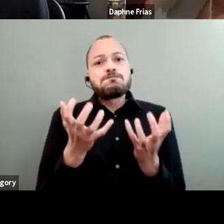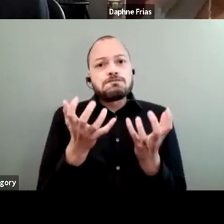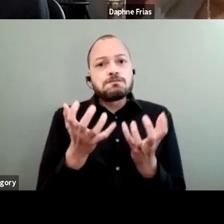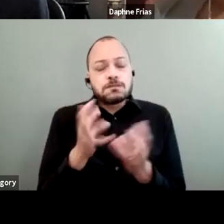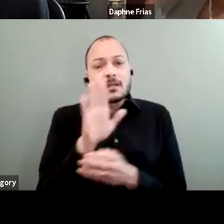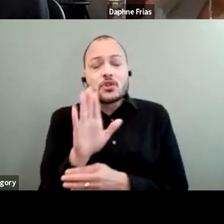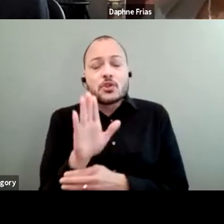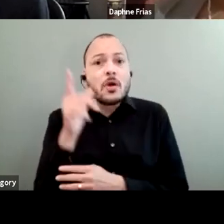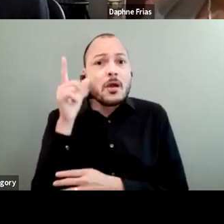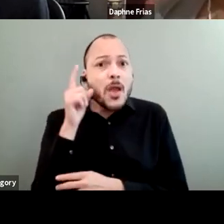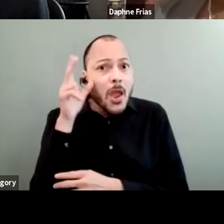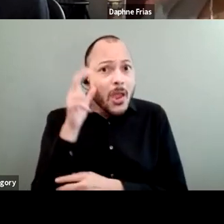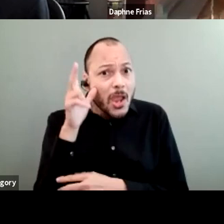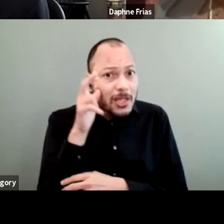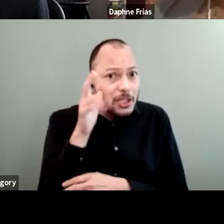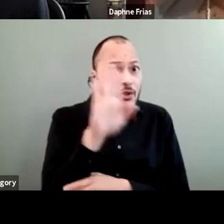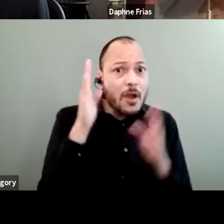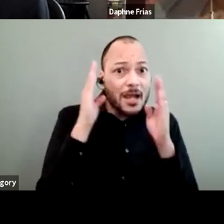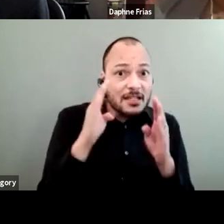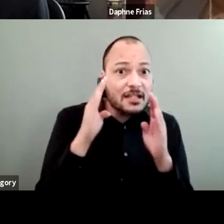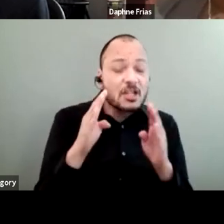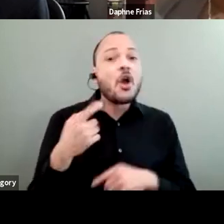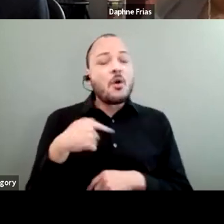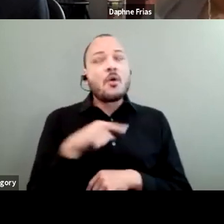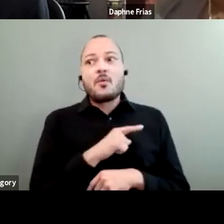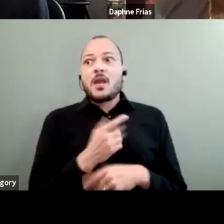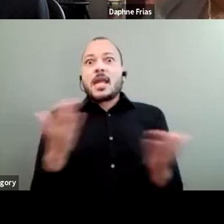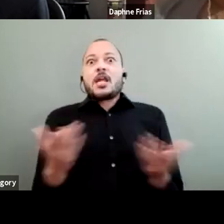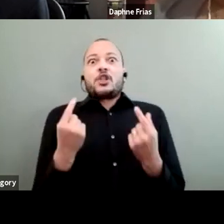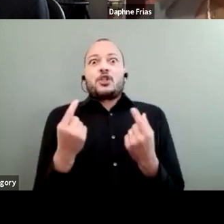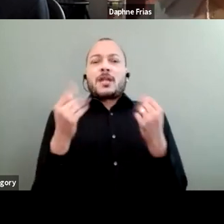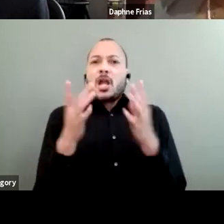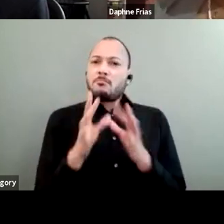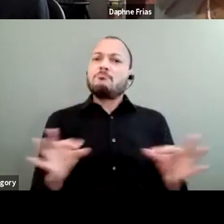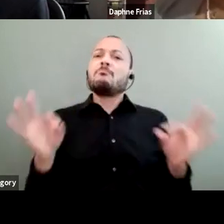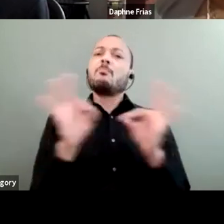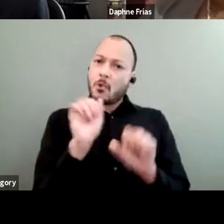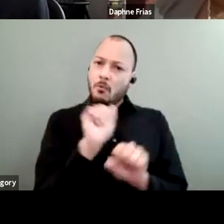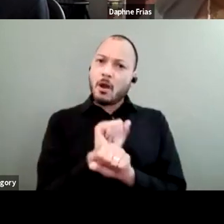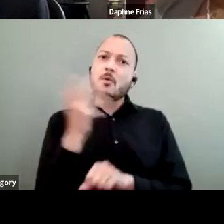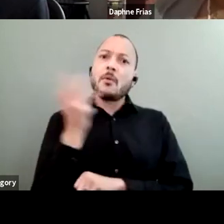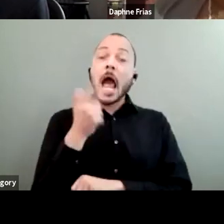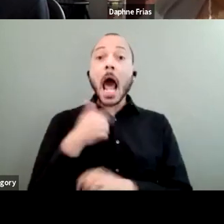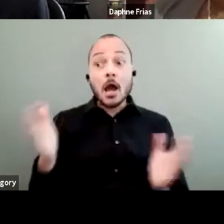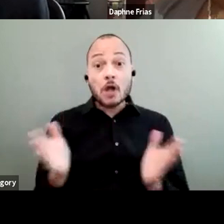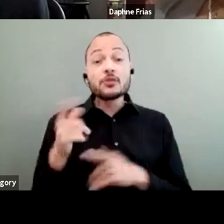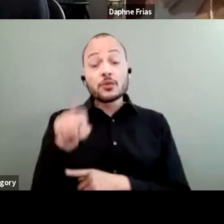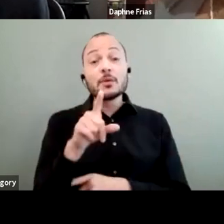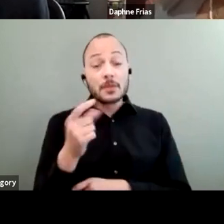and we're out here and we're doing such incredibly important work. And I urge you to not only listen to us,